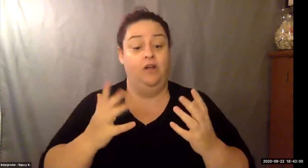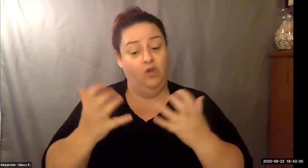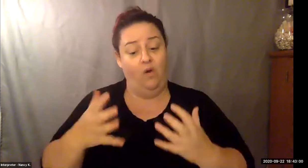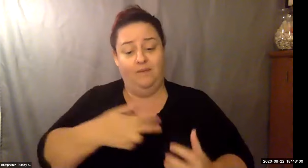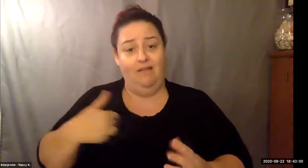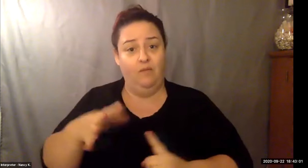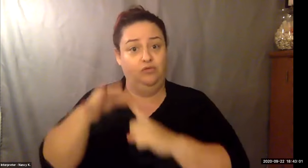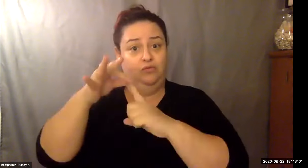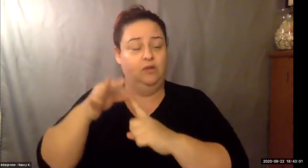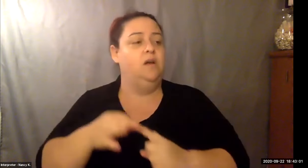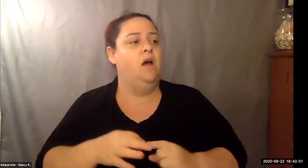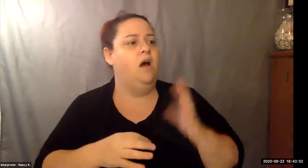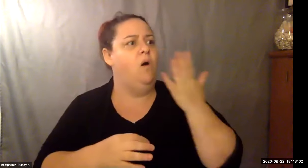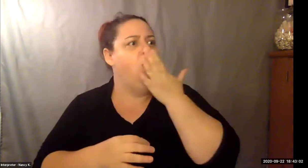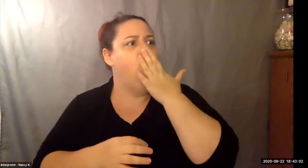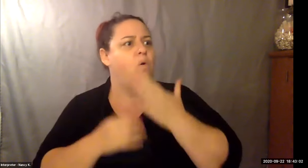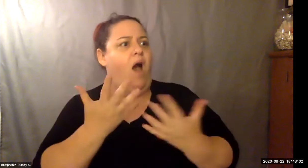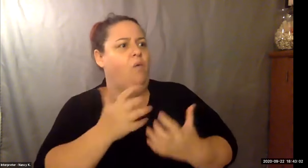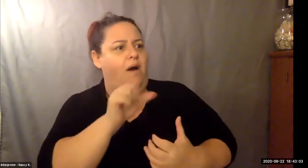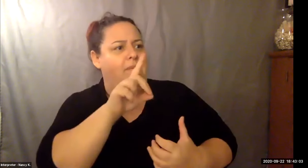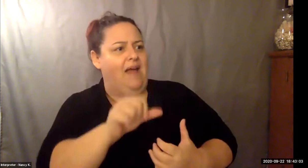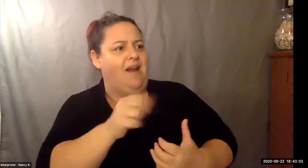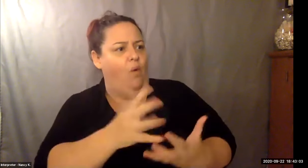Keith Wolling: Learning with a Virtual. Virtual aspect because, you know, I'm a type of person.